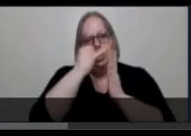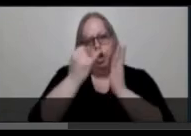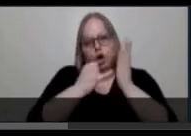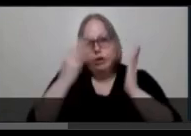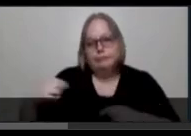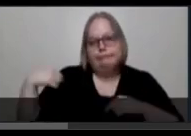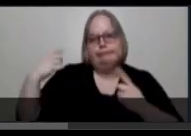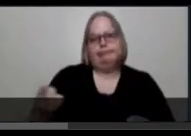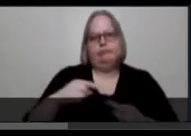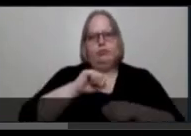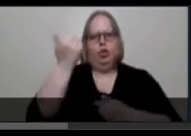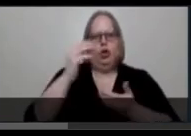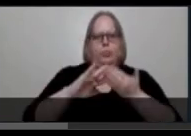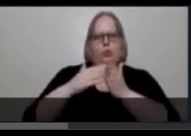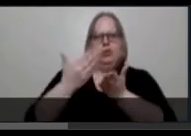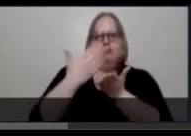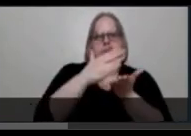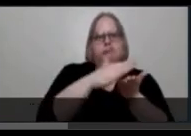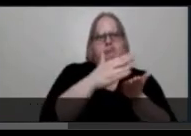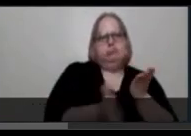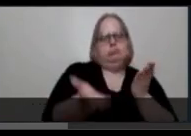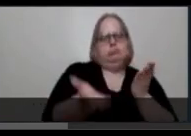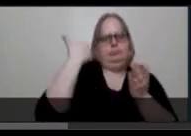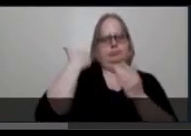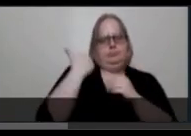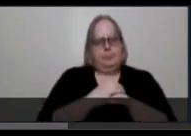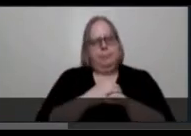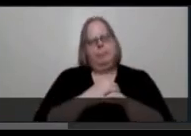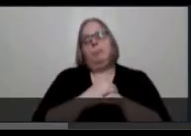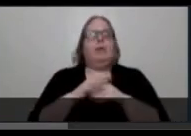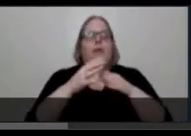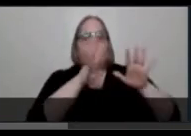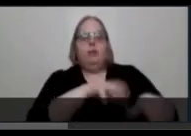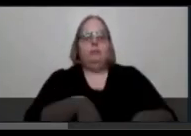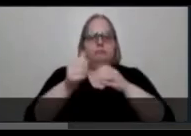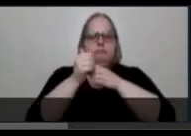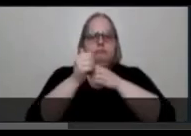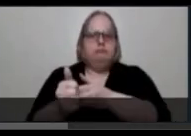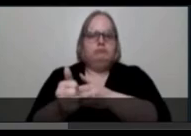marginalized. Led by disabled people of color, Sins Invalid’s performance work